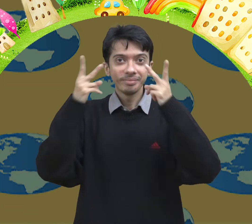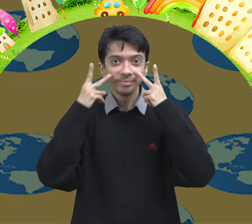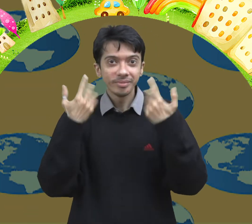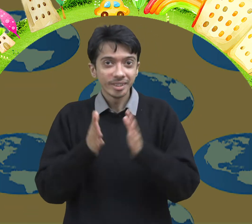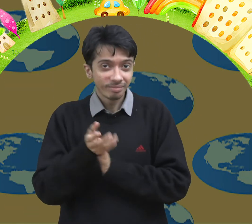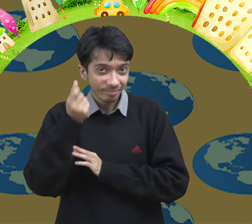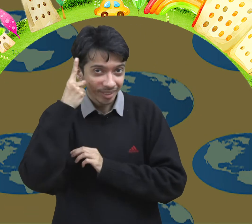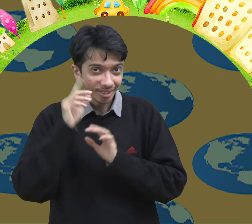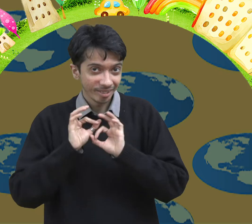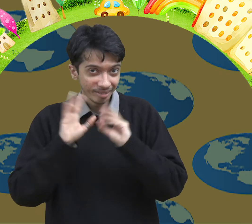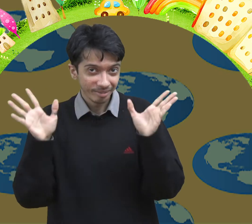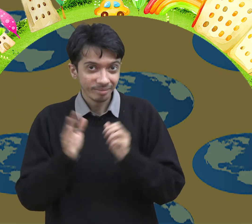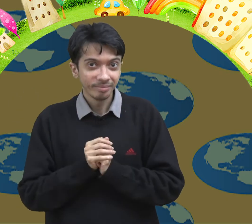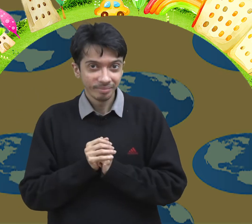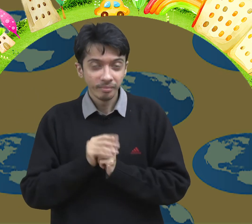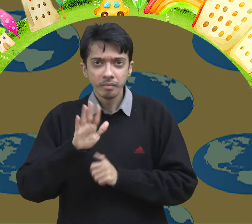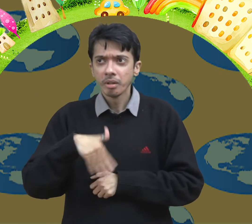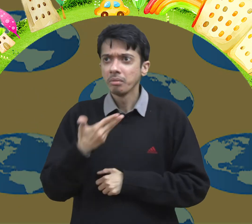Did you see that? I hope this is clear to you.